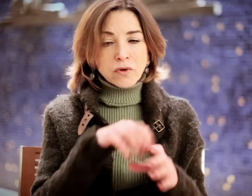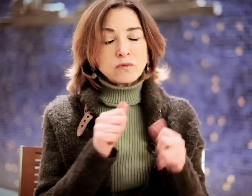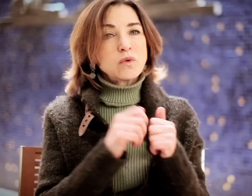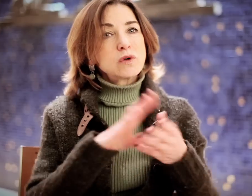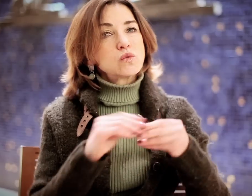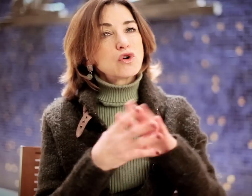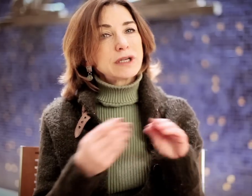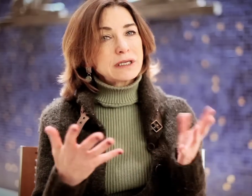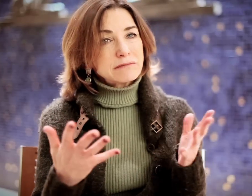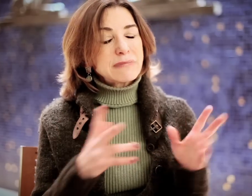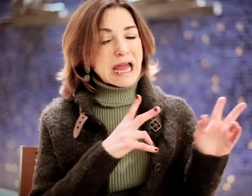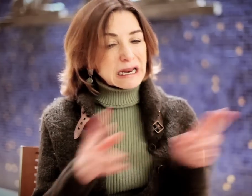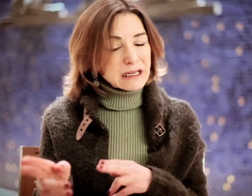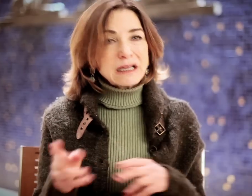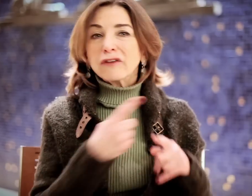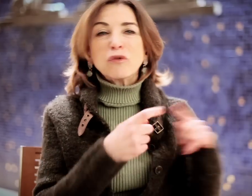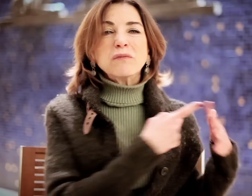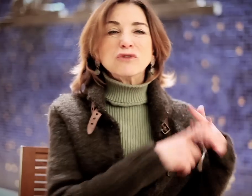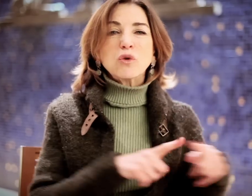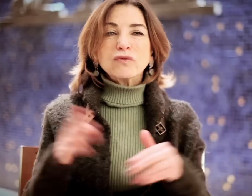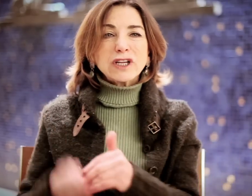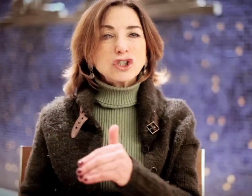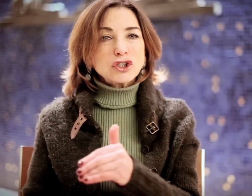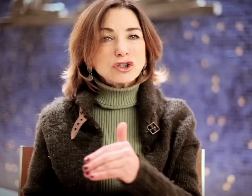I was involved with the story, editing, basically from start to finish.